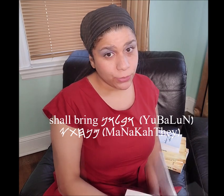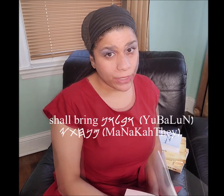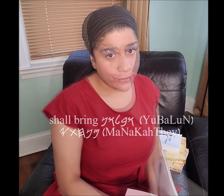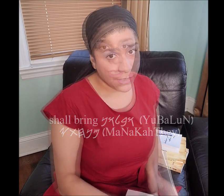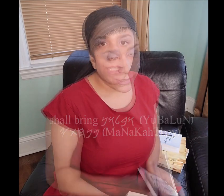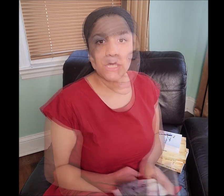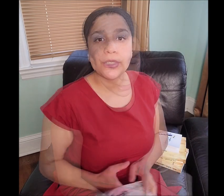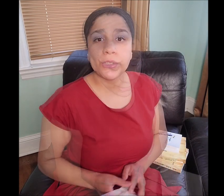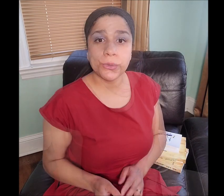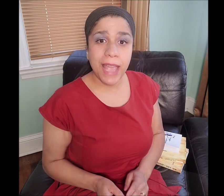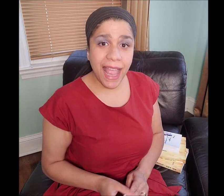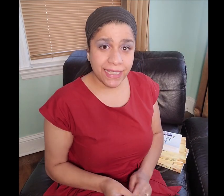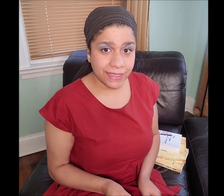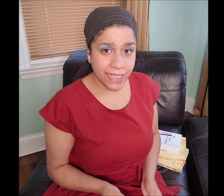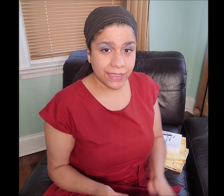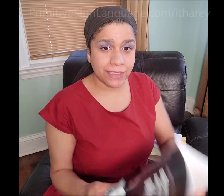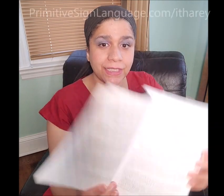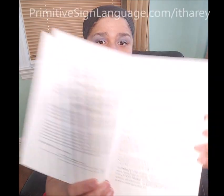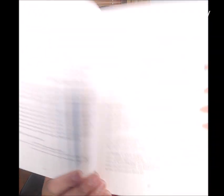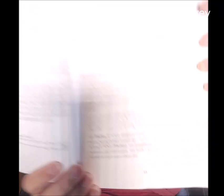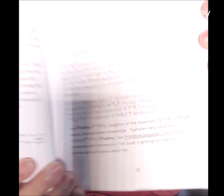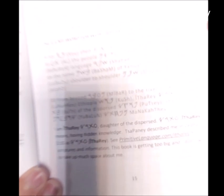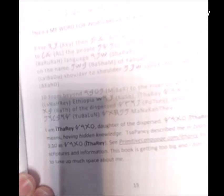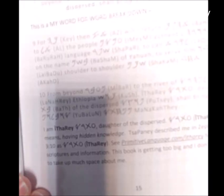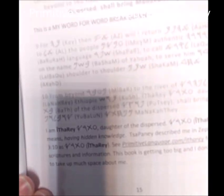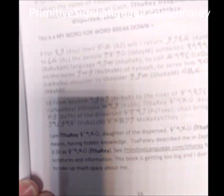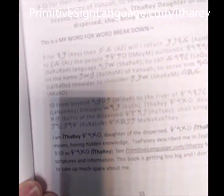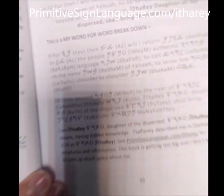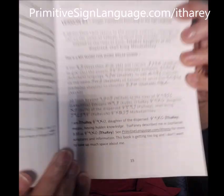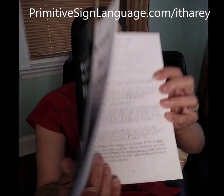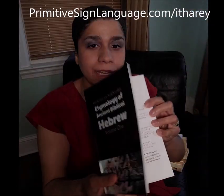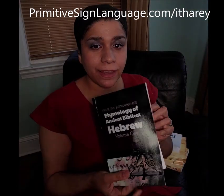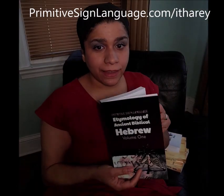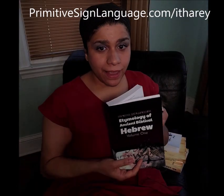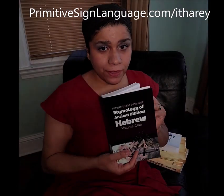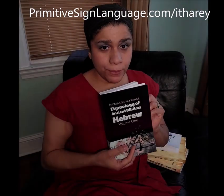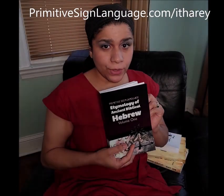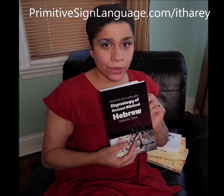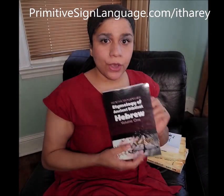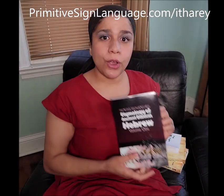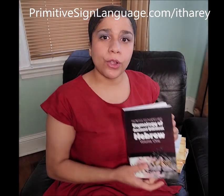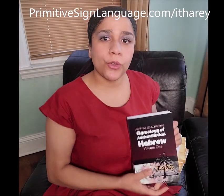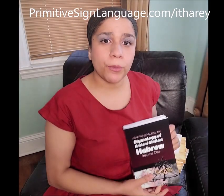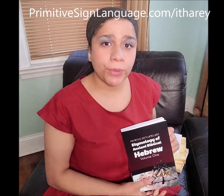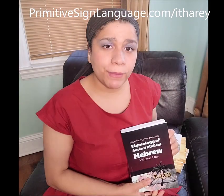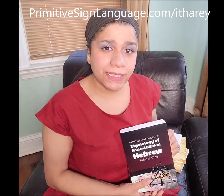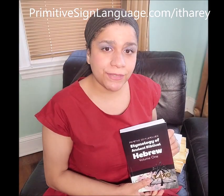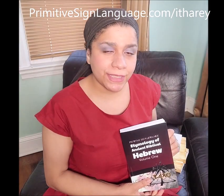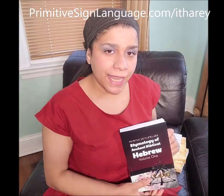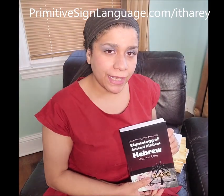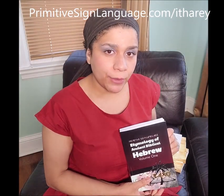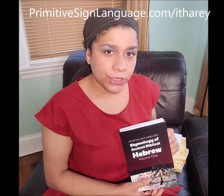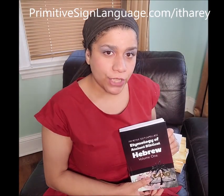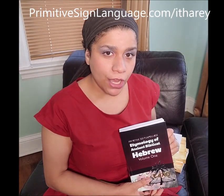This is what it really says, to access these literal translations get the book or go to